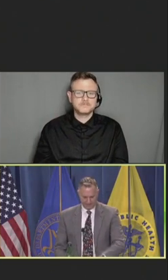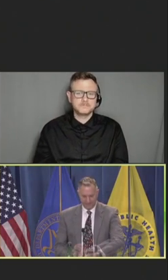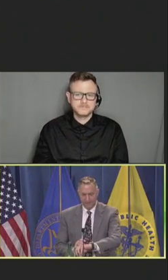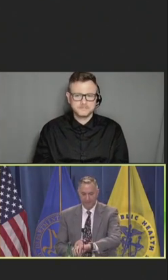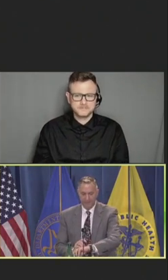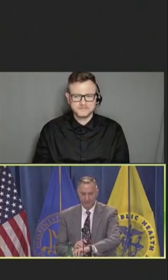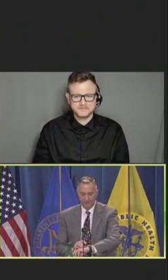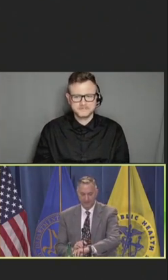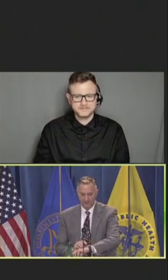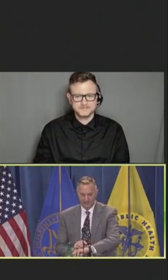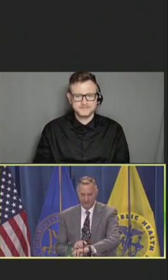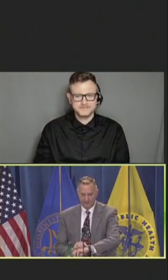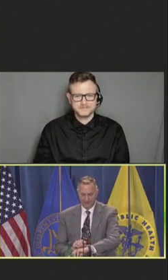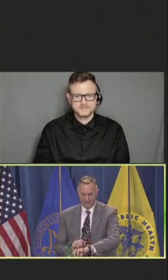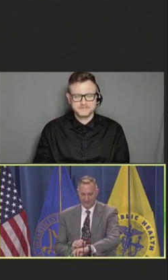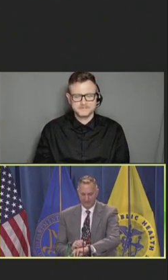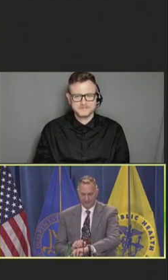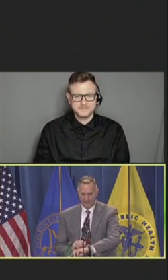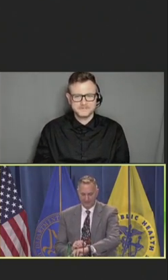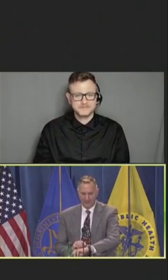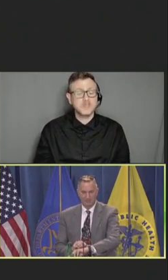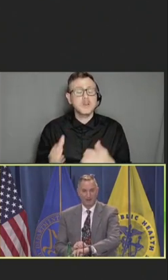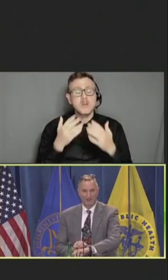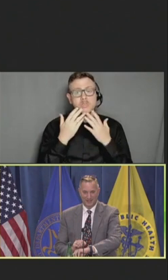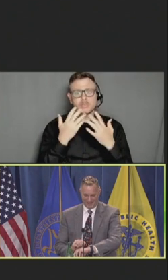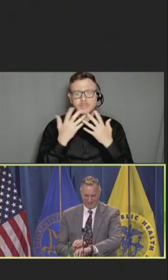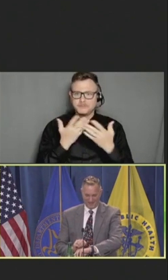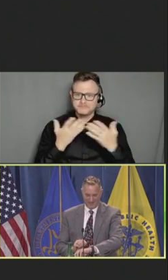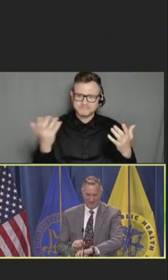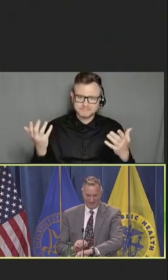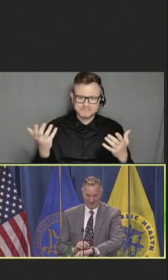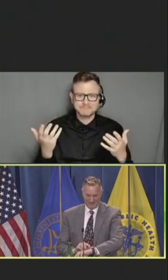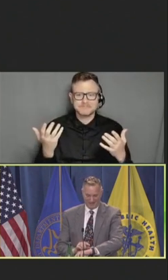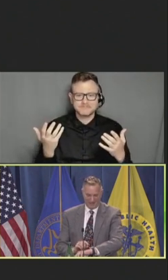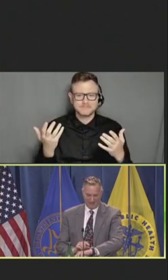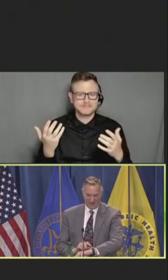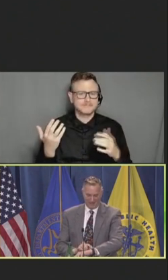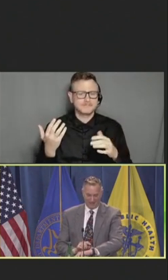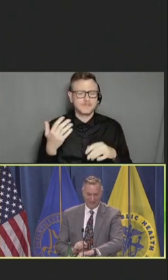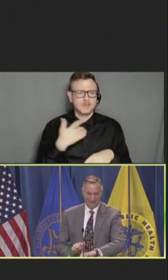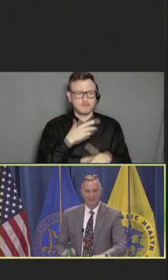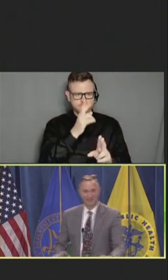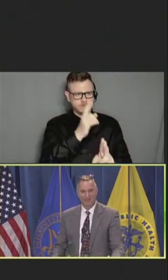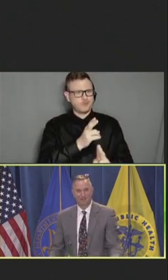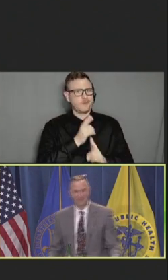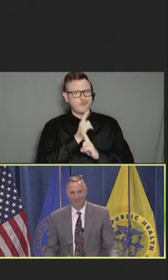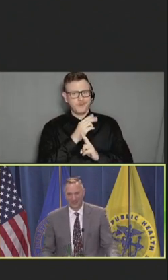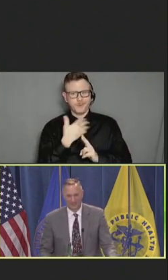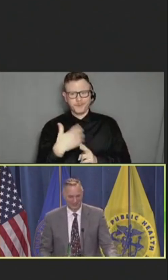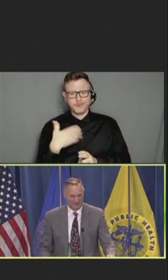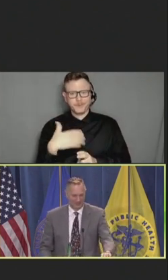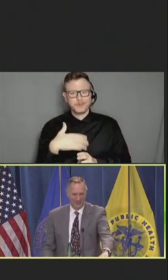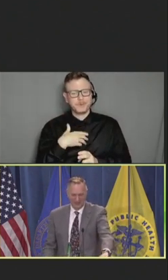the World. Todd Wolynn: All right. Thank you very much and I am honored to be presenting here.